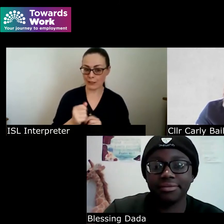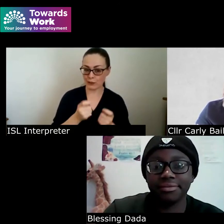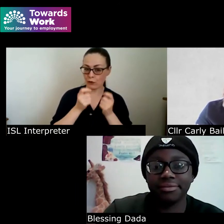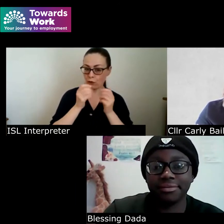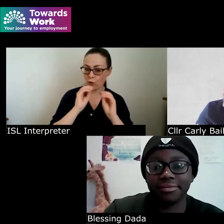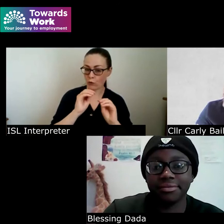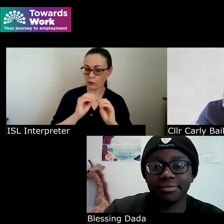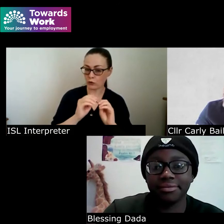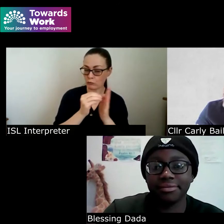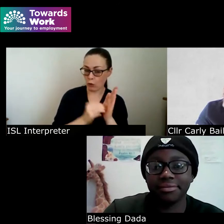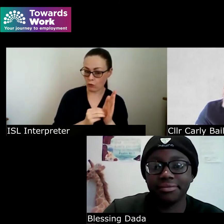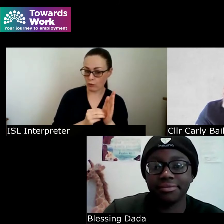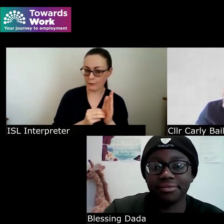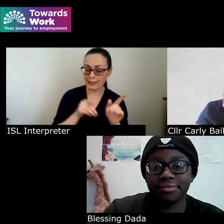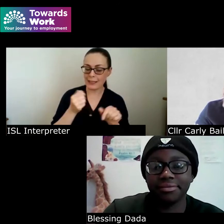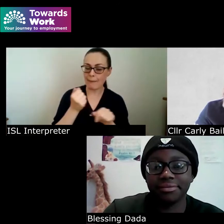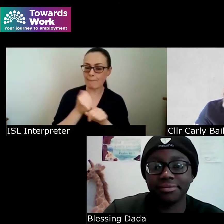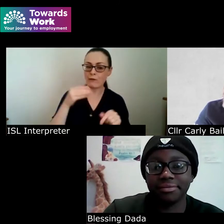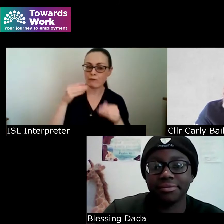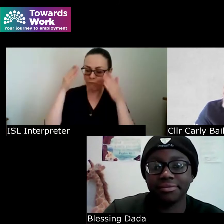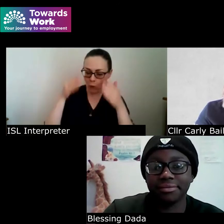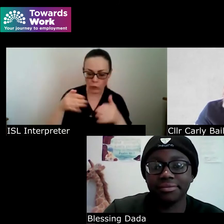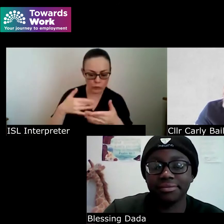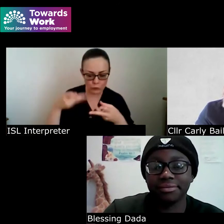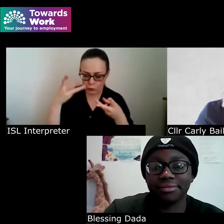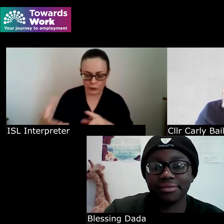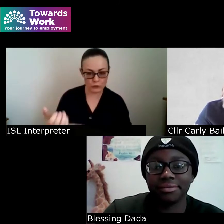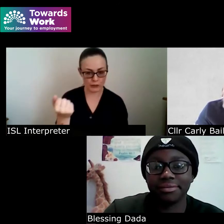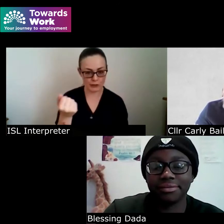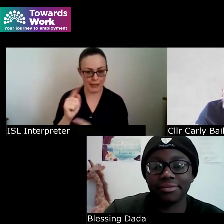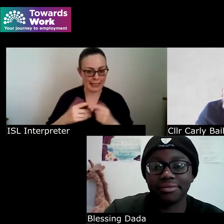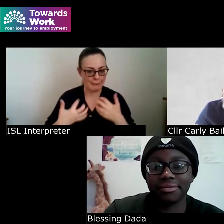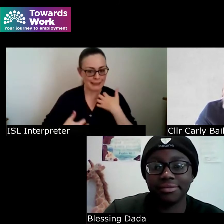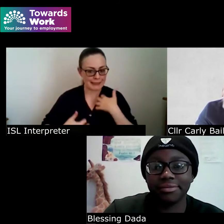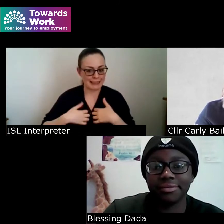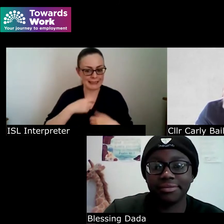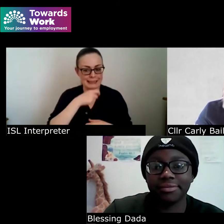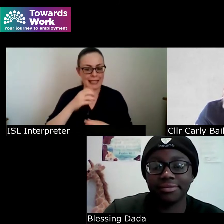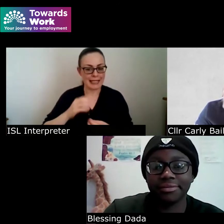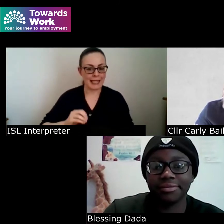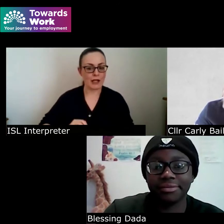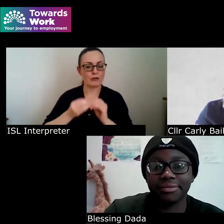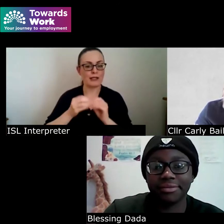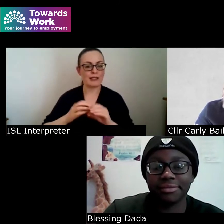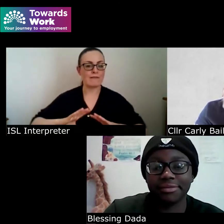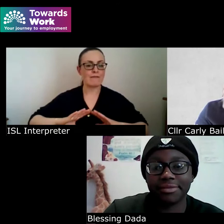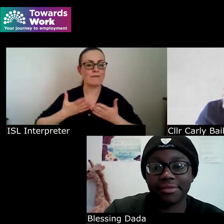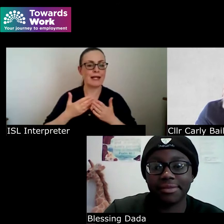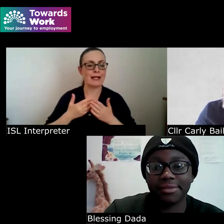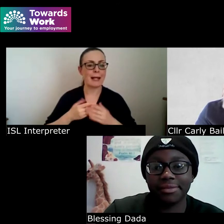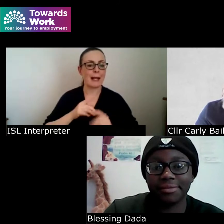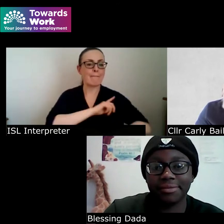what you want I’m also very excited to say that i created a free empowering abilities reset course